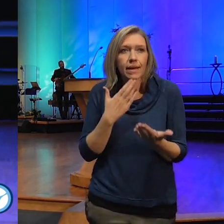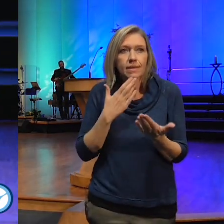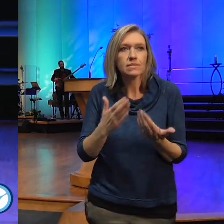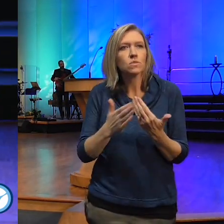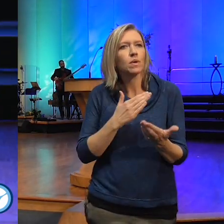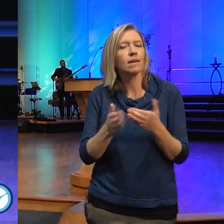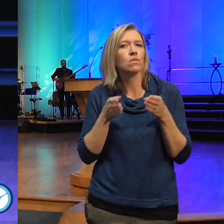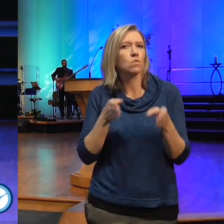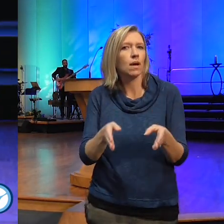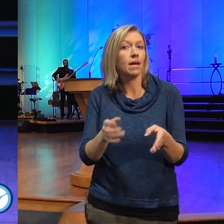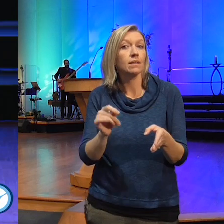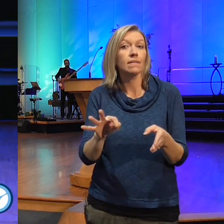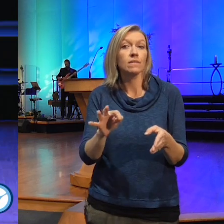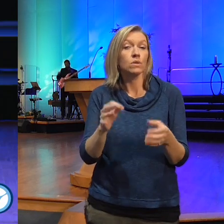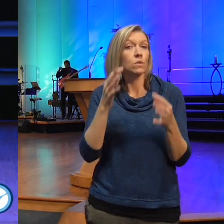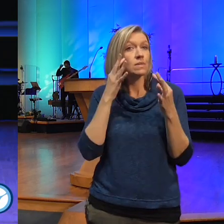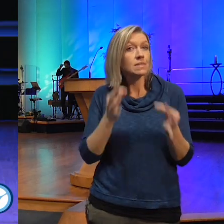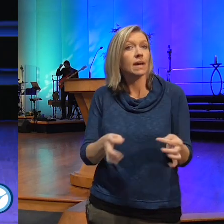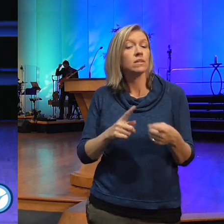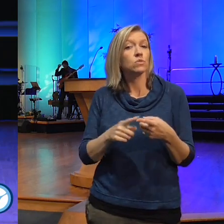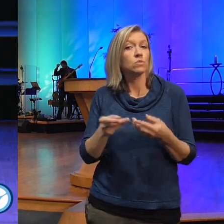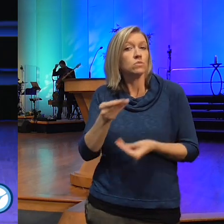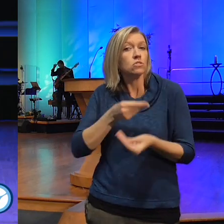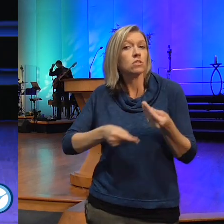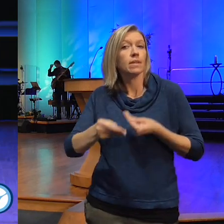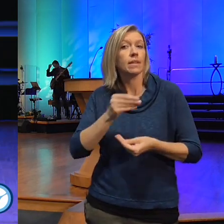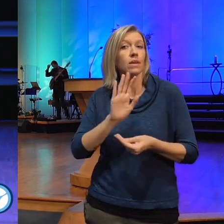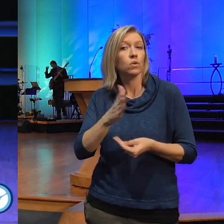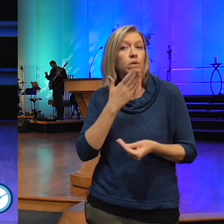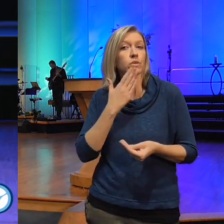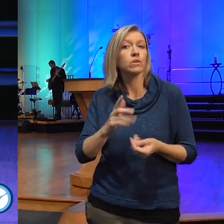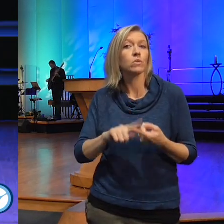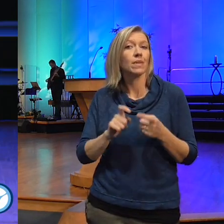to circulate your good today through tithes and offerings and even if it's not your day to give